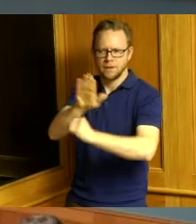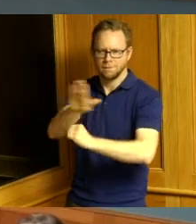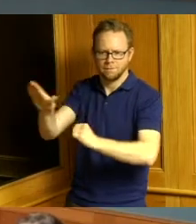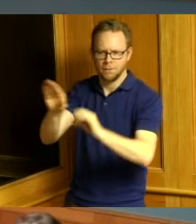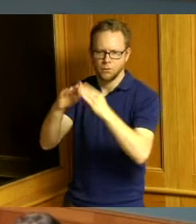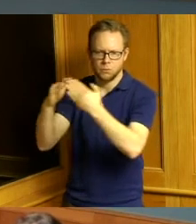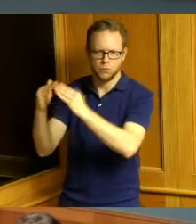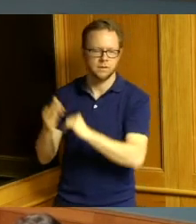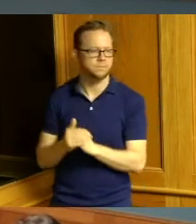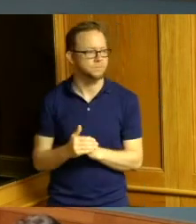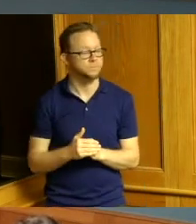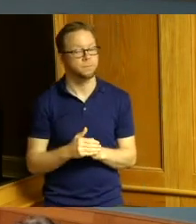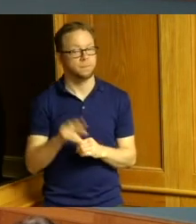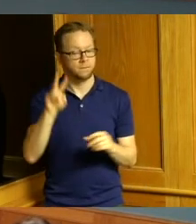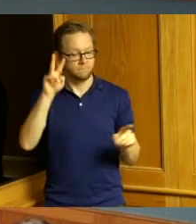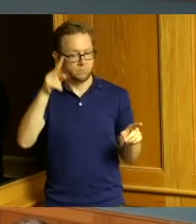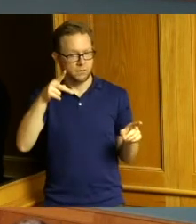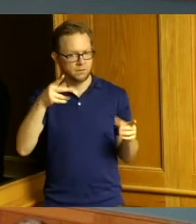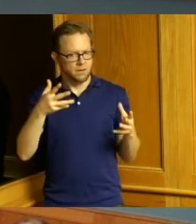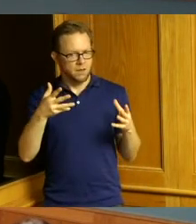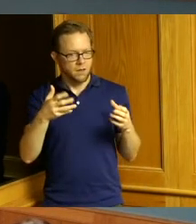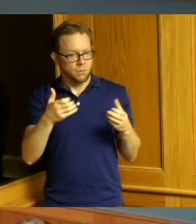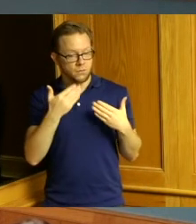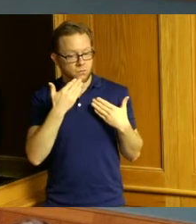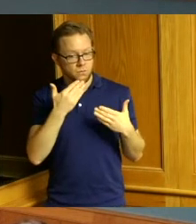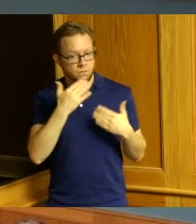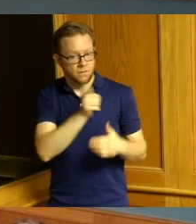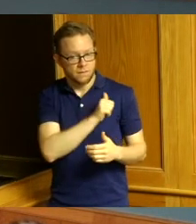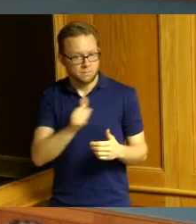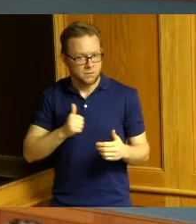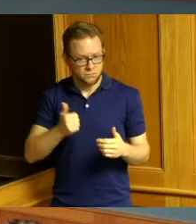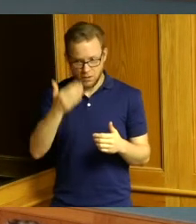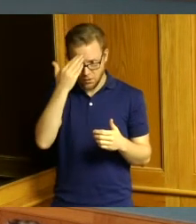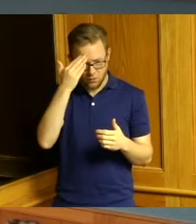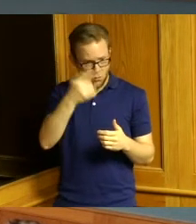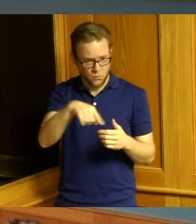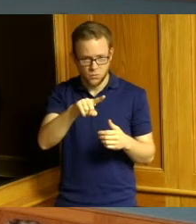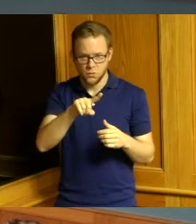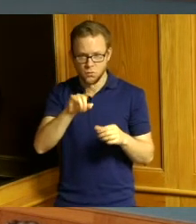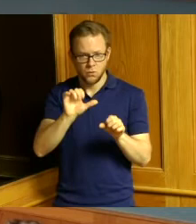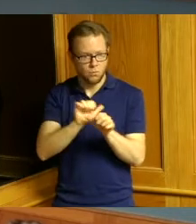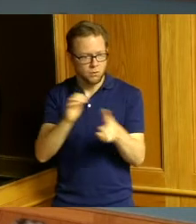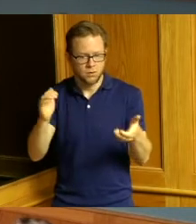to also thank the administration I know you're working with a lot of the municipalities that have